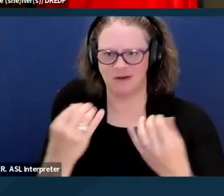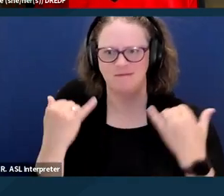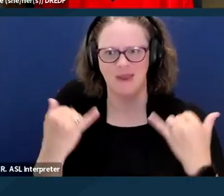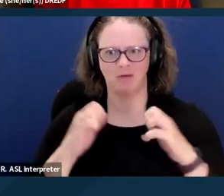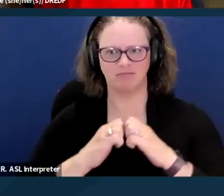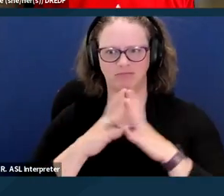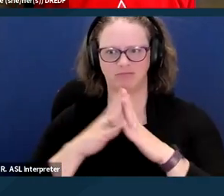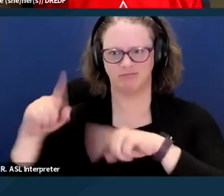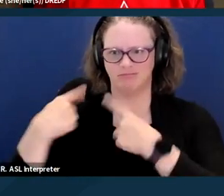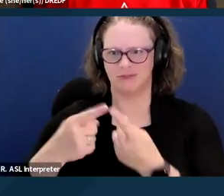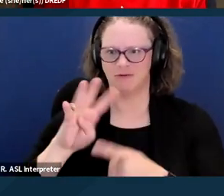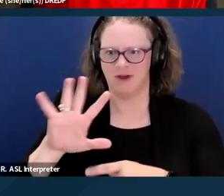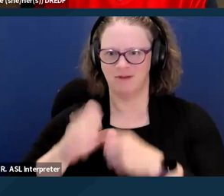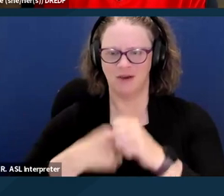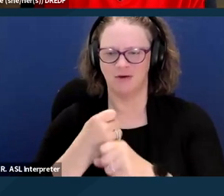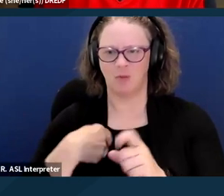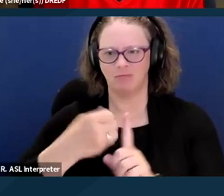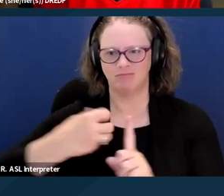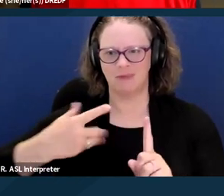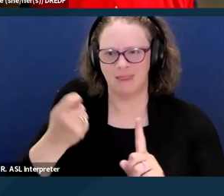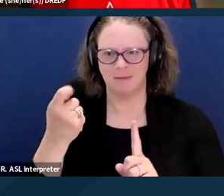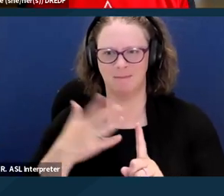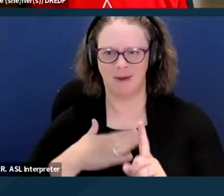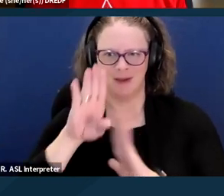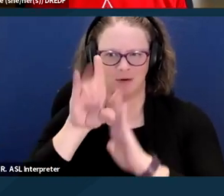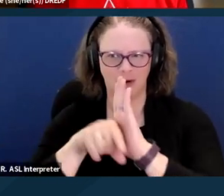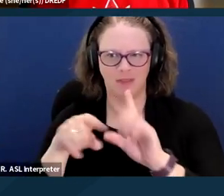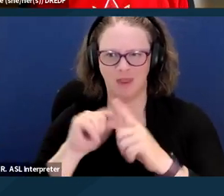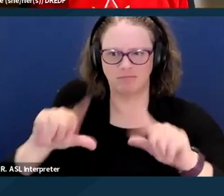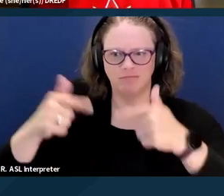I'll just introduce myself a little bit, and then turn it over to Erin to introduce themself.